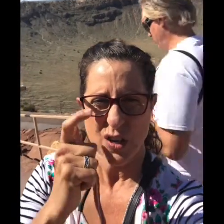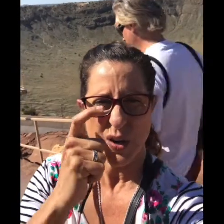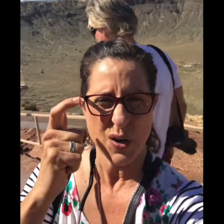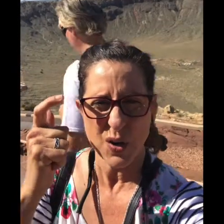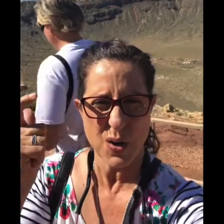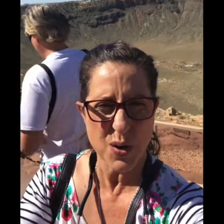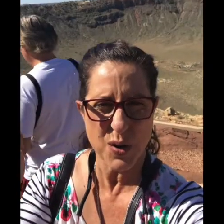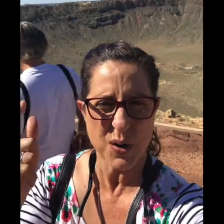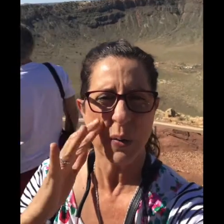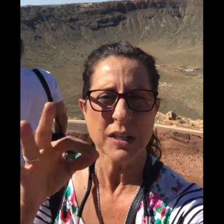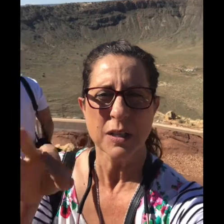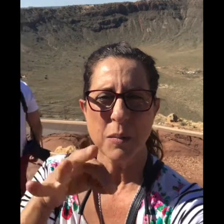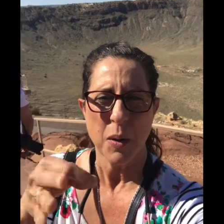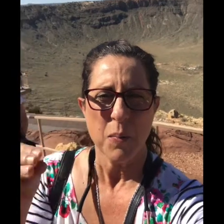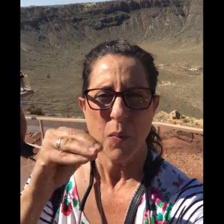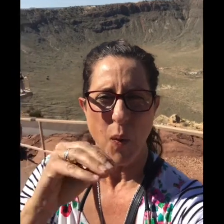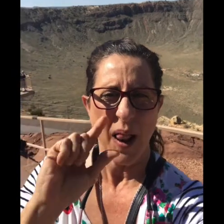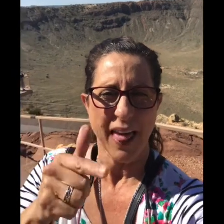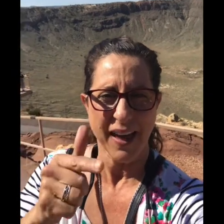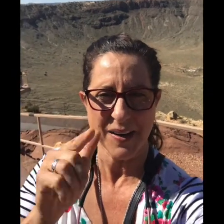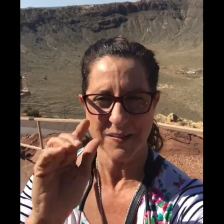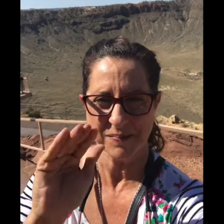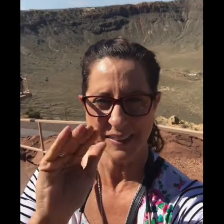It's huge. I will explain more about it later, bye.